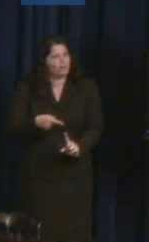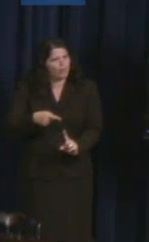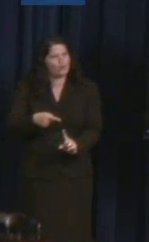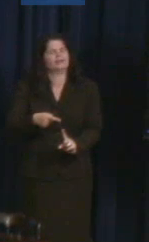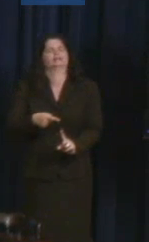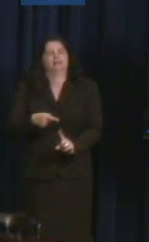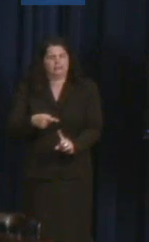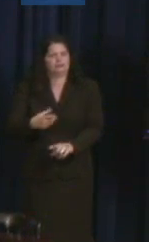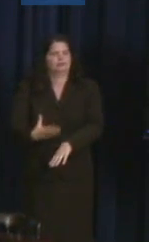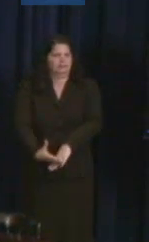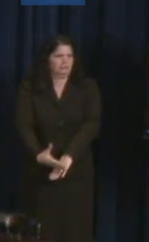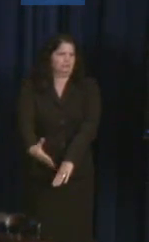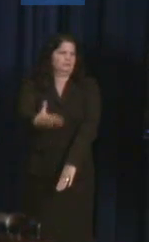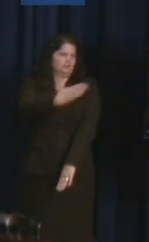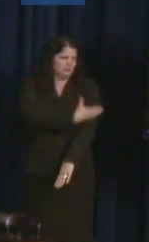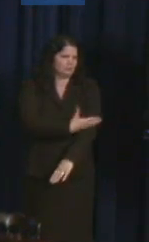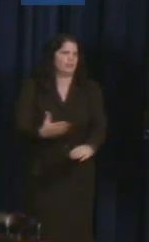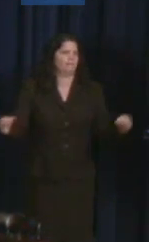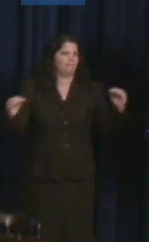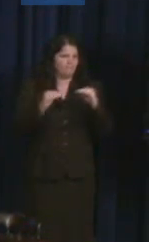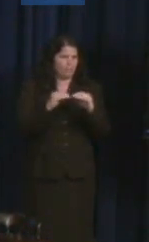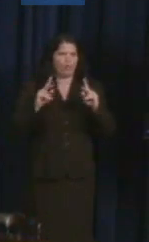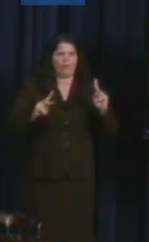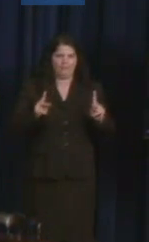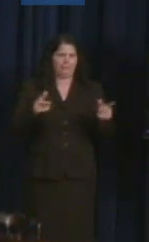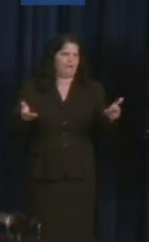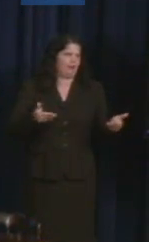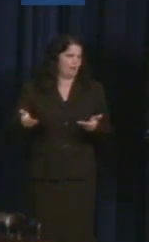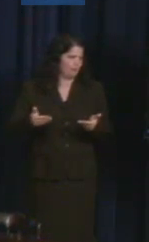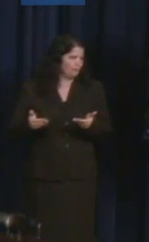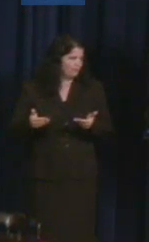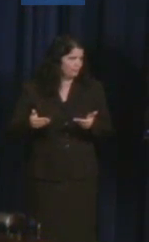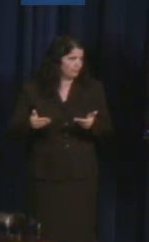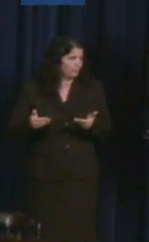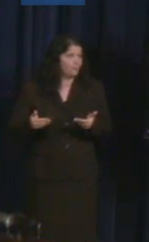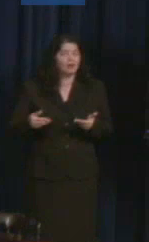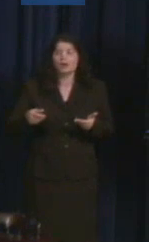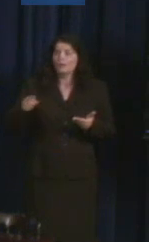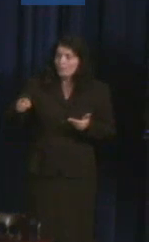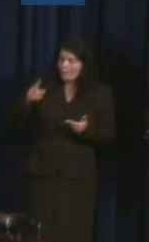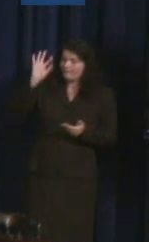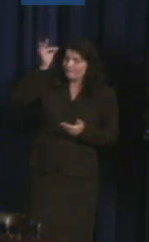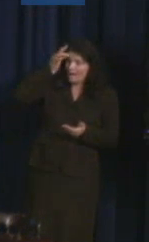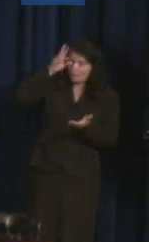federal contractors is, you shouldn't be leaving talent on the table. You should have a plan for recruiting and hiring and